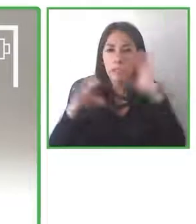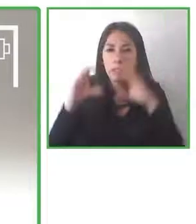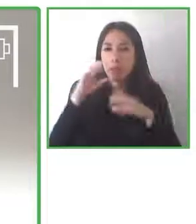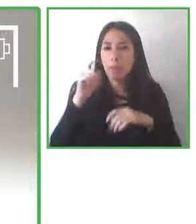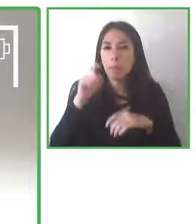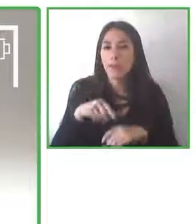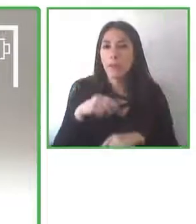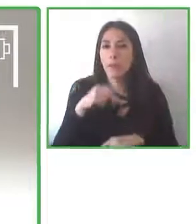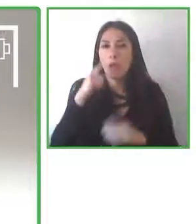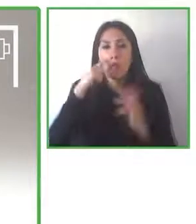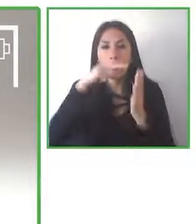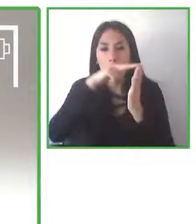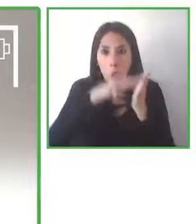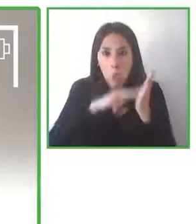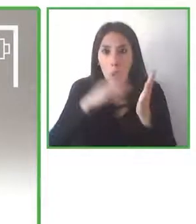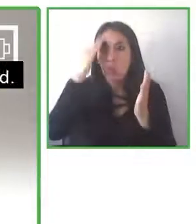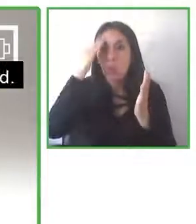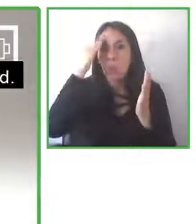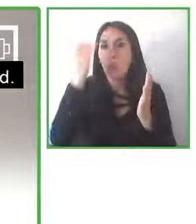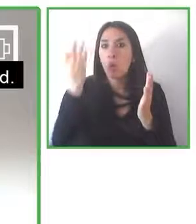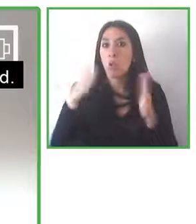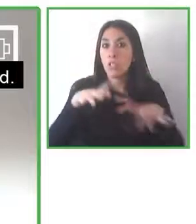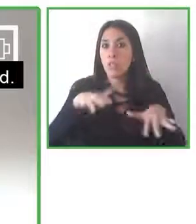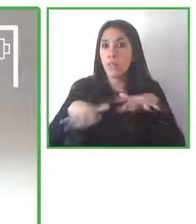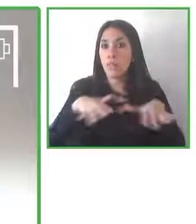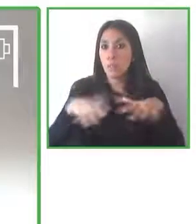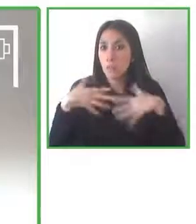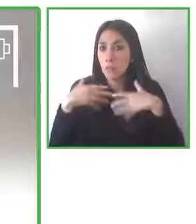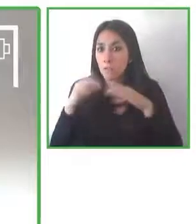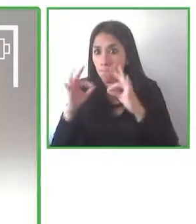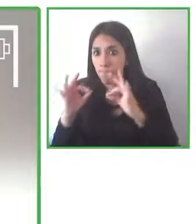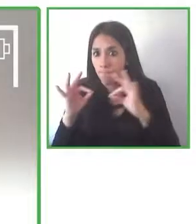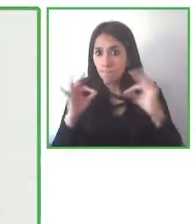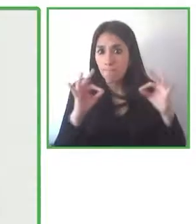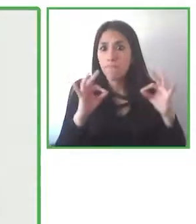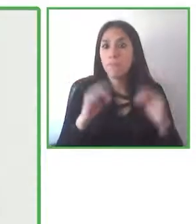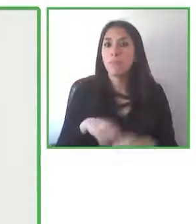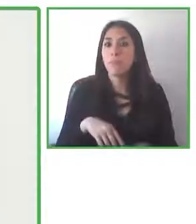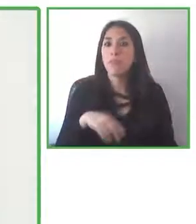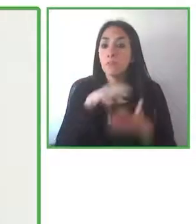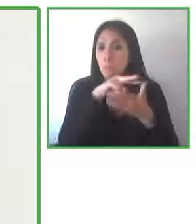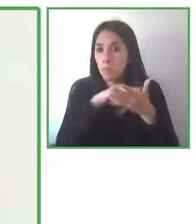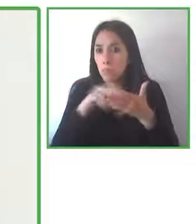can learn and understand about the materials that they’re reading through accessible sign language 43:15